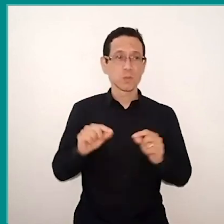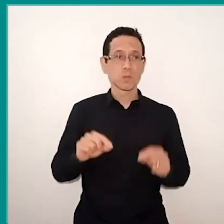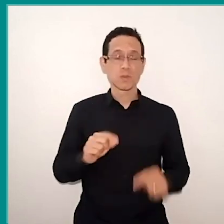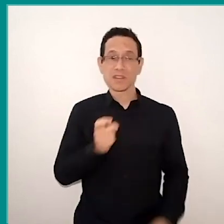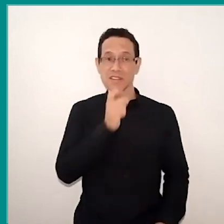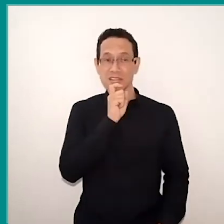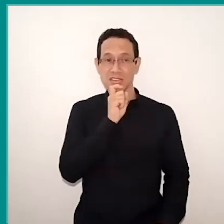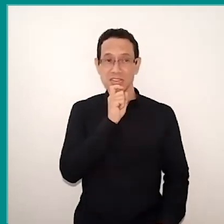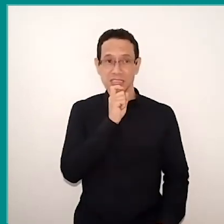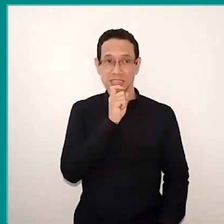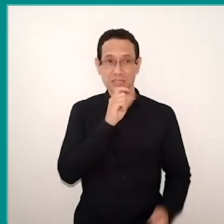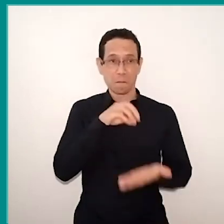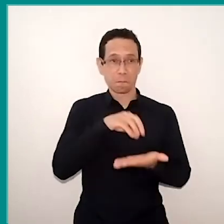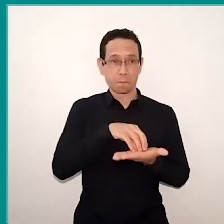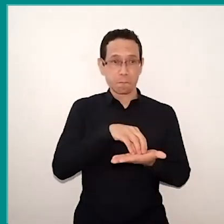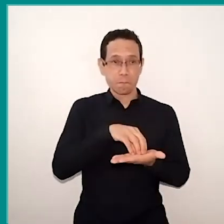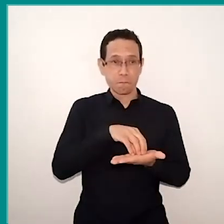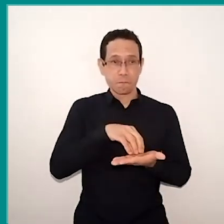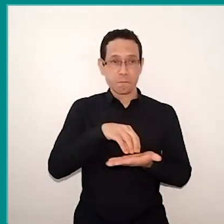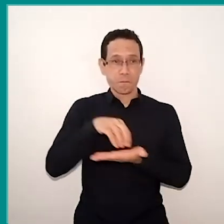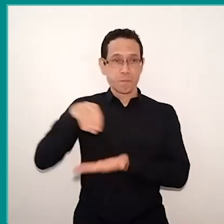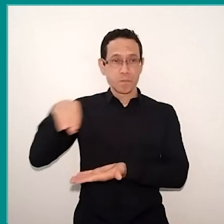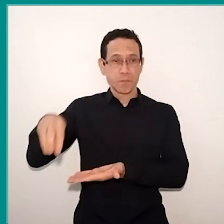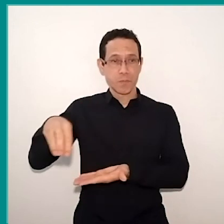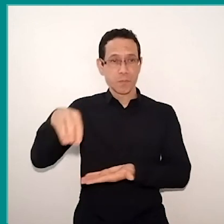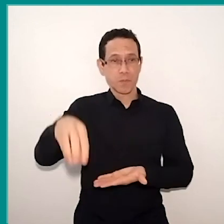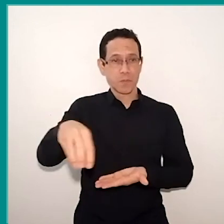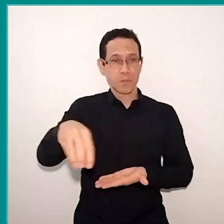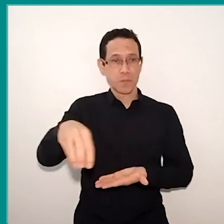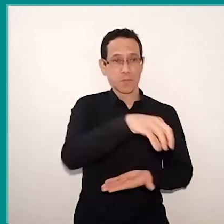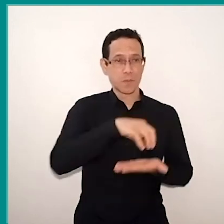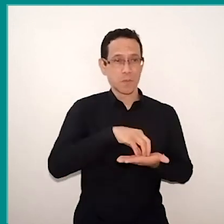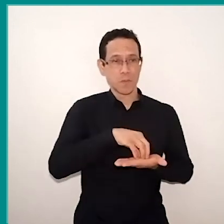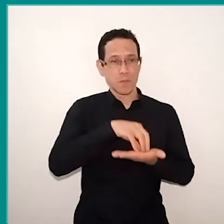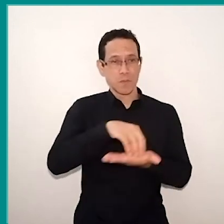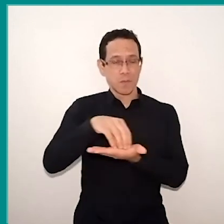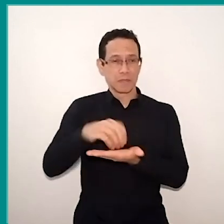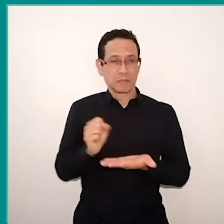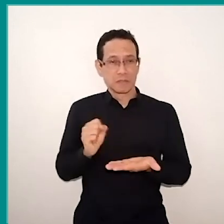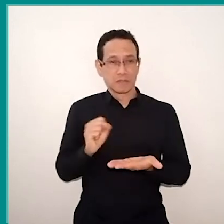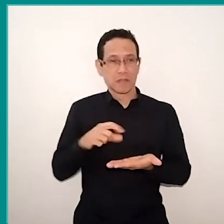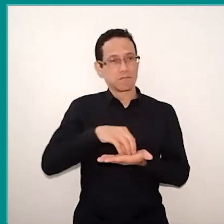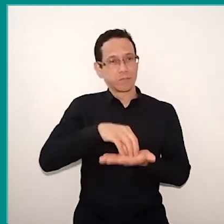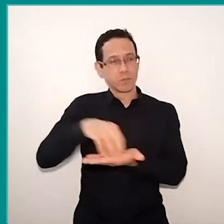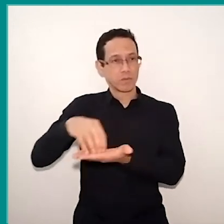and we read and feel this cold from reading to later discuss. So there are several strategies, isn't it?